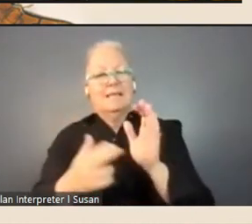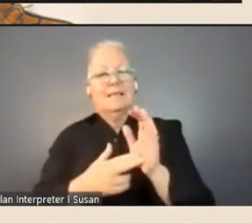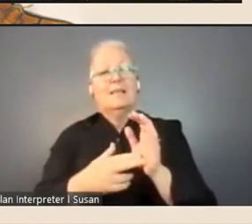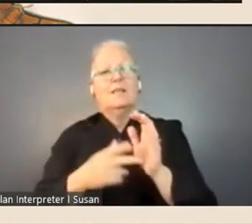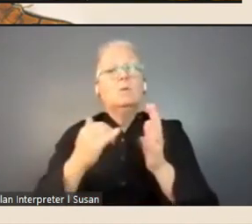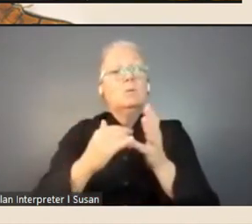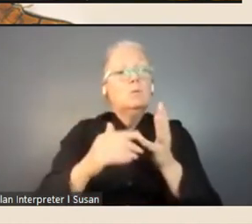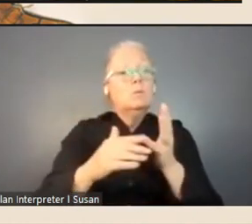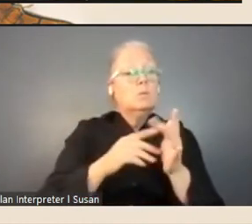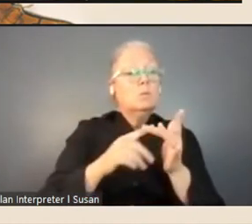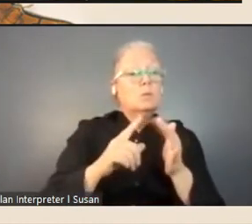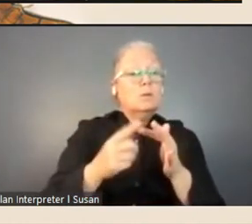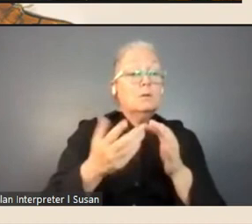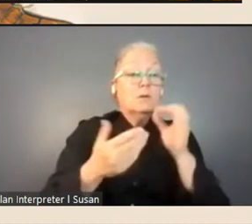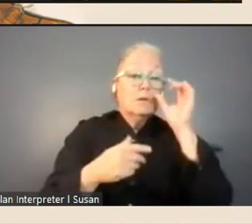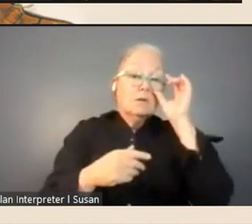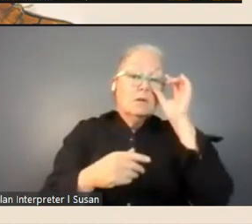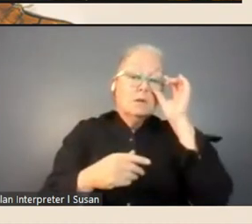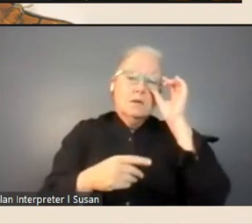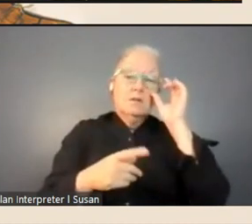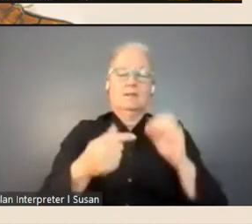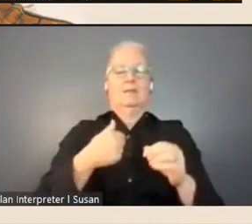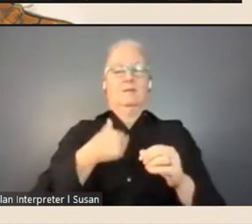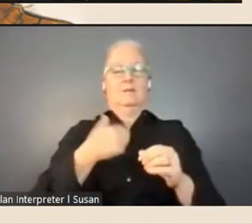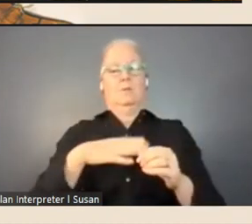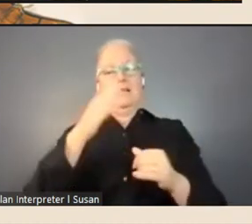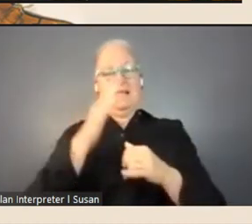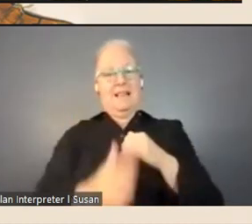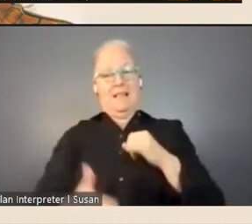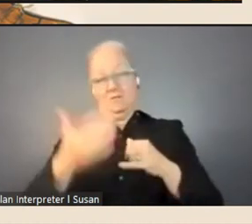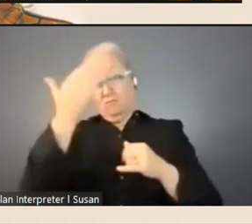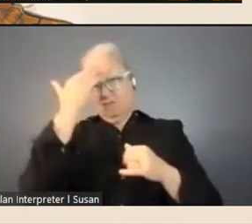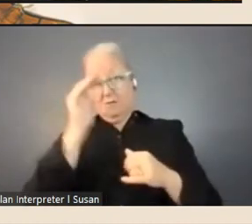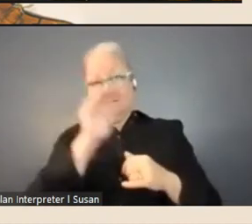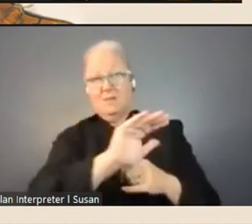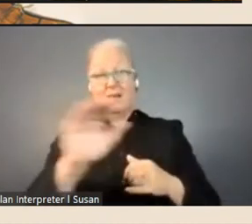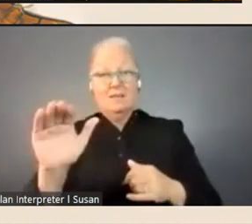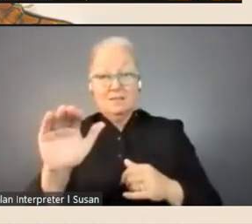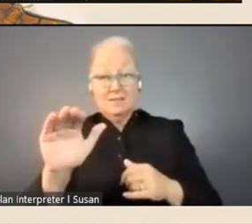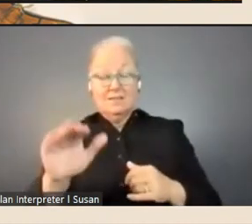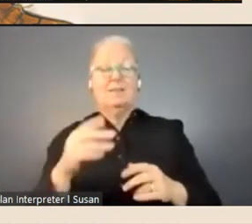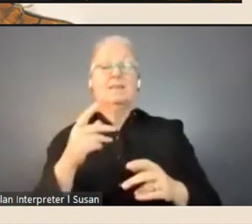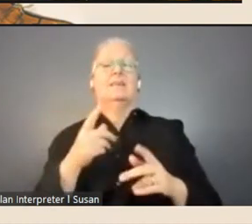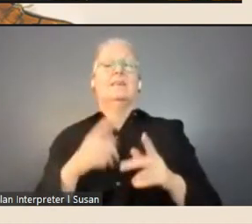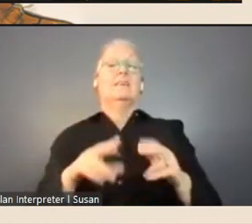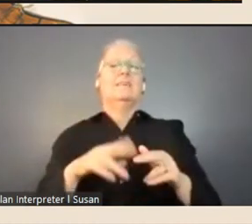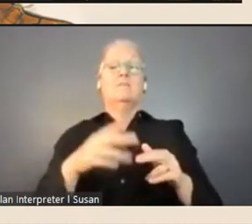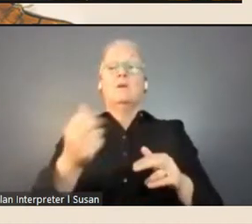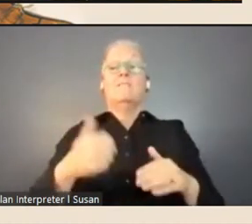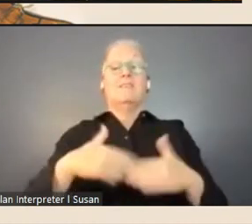Suzie: Just one final reminder that if you still have questions after this session,